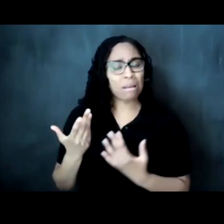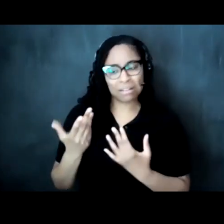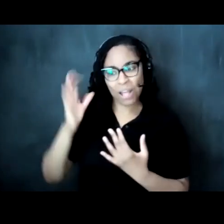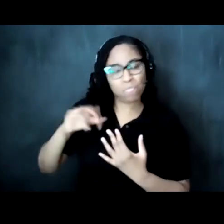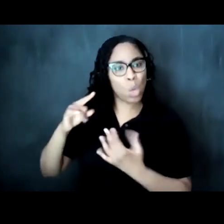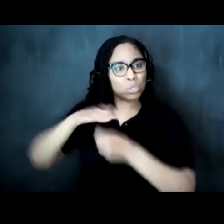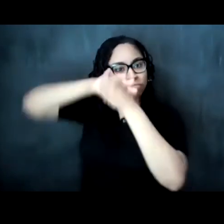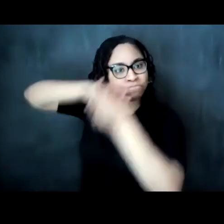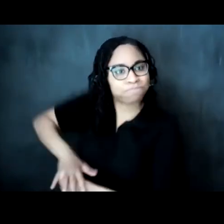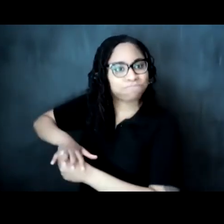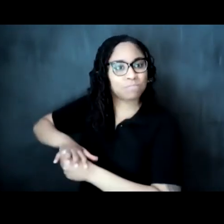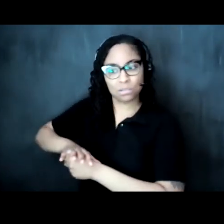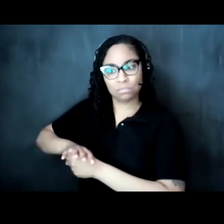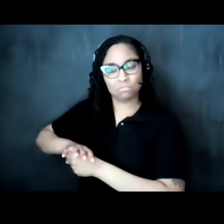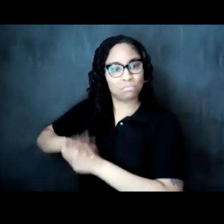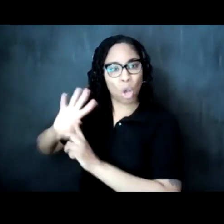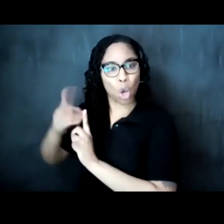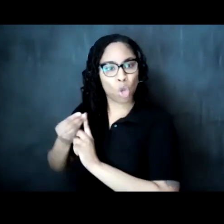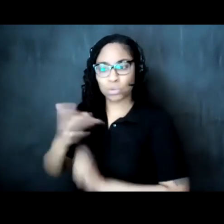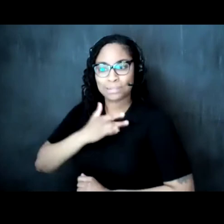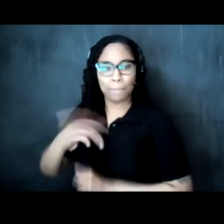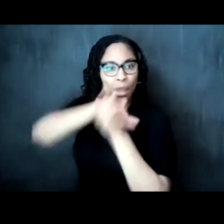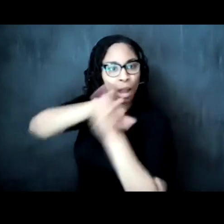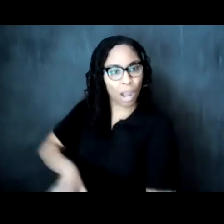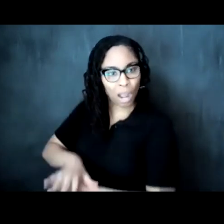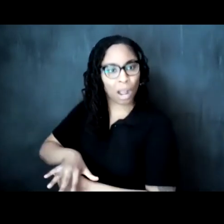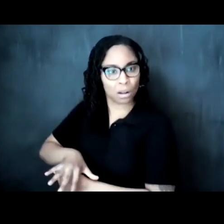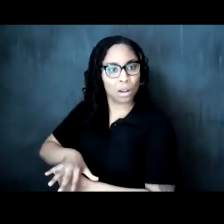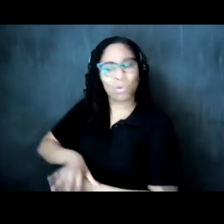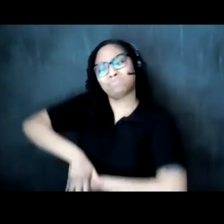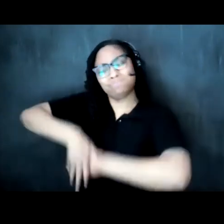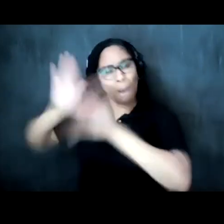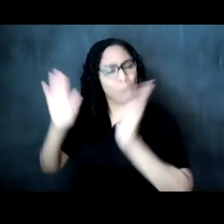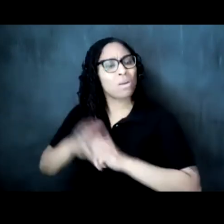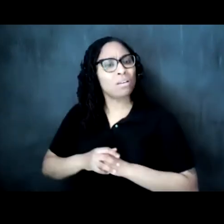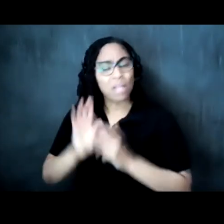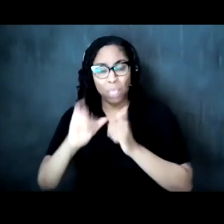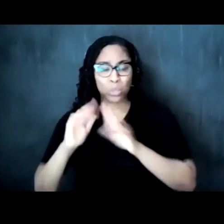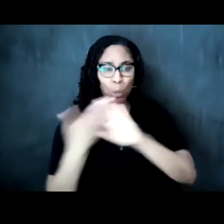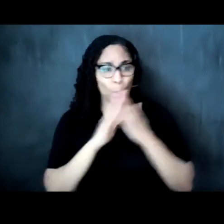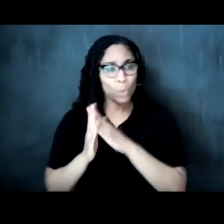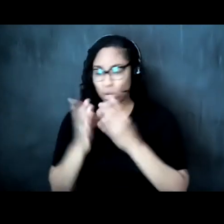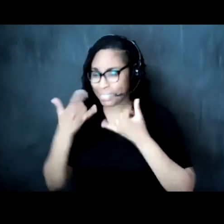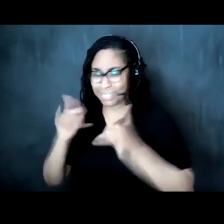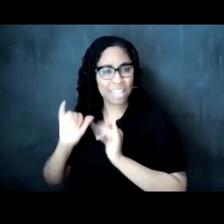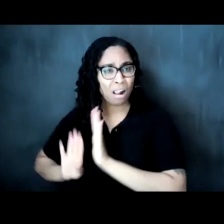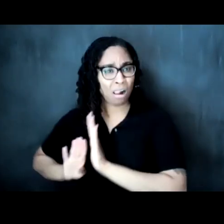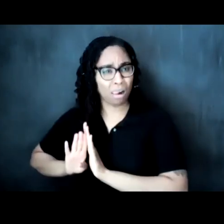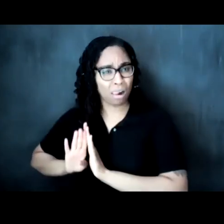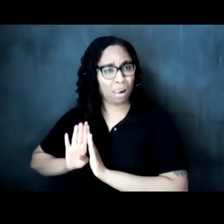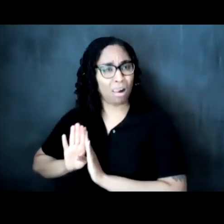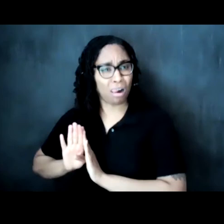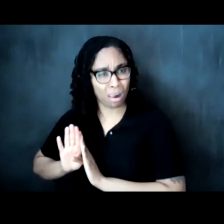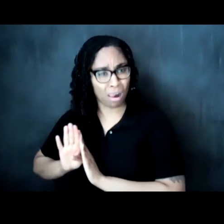are precisely the mechanisms through which our communities have flourished and sustained thrived